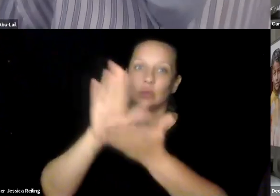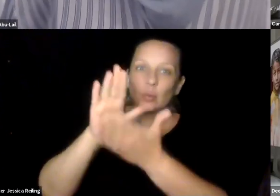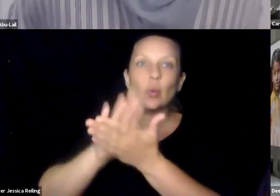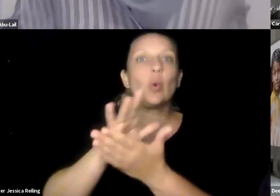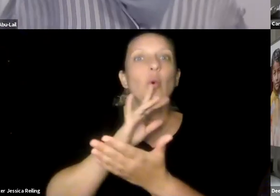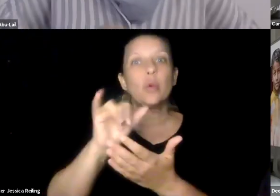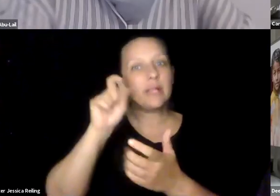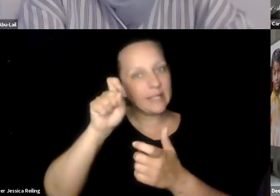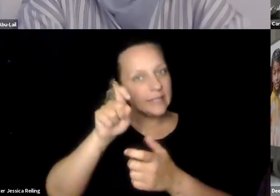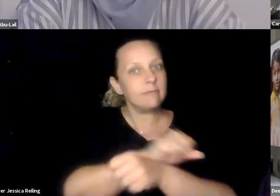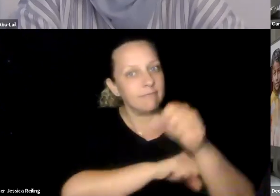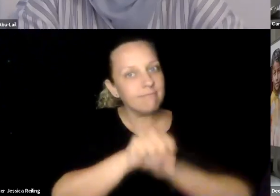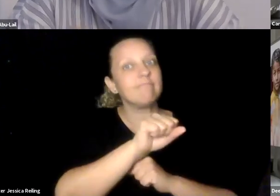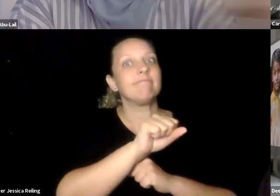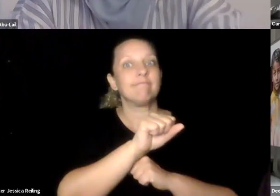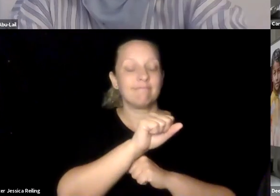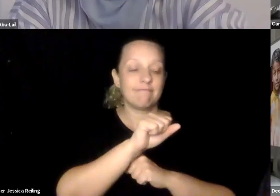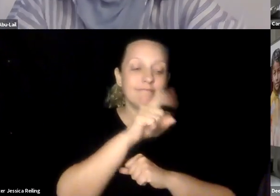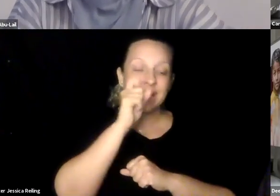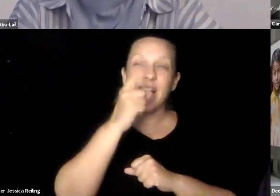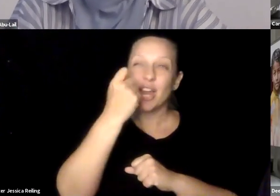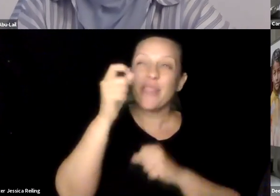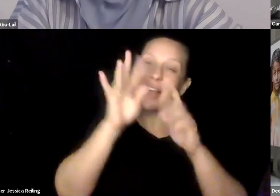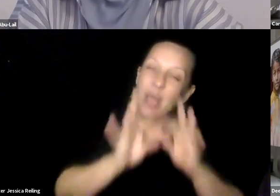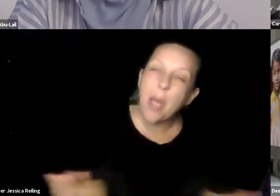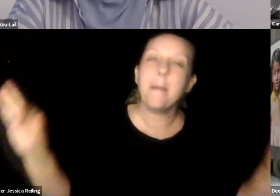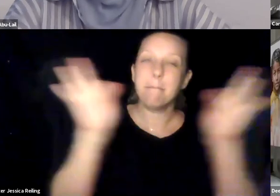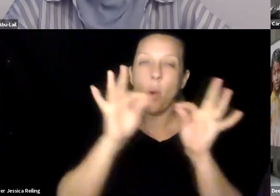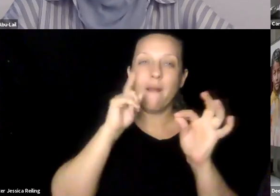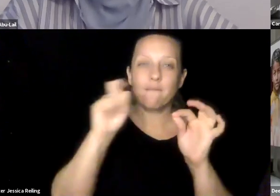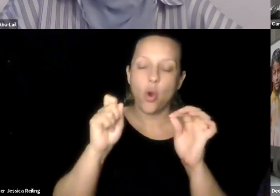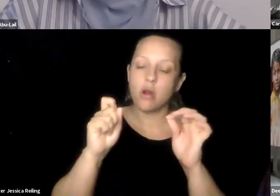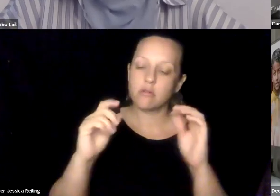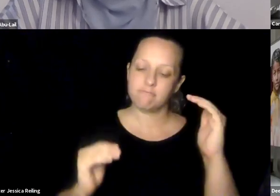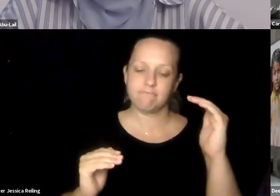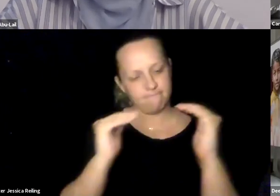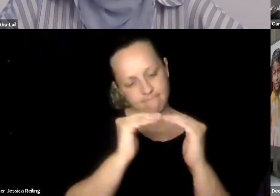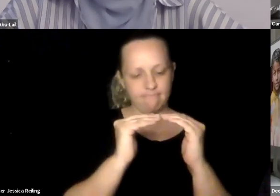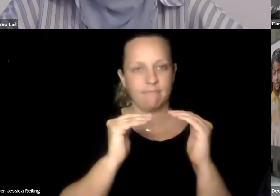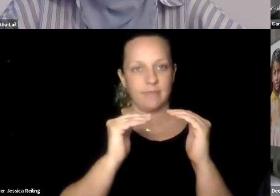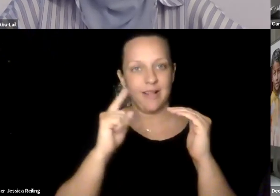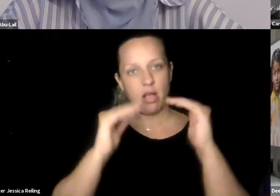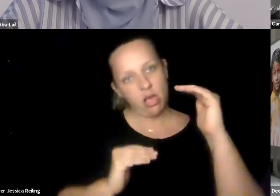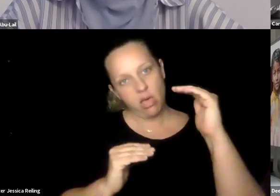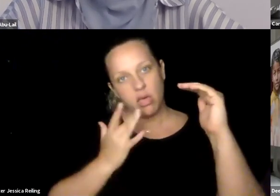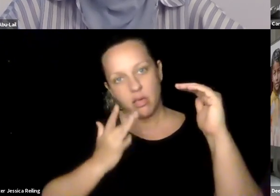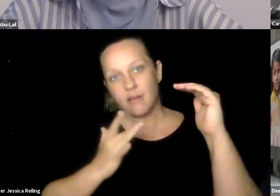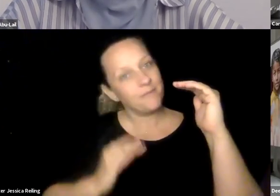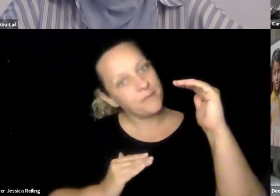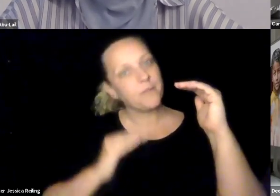which indeed puts universities at the forefront of digital inclusion. To ensure that technology becomes an asset, a catalyst to inclusion, and